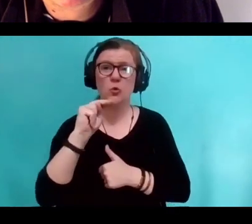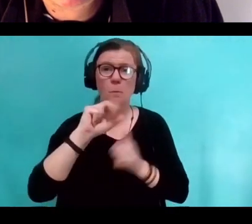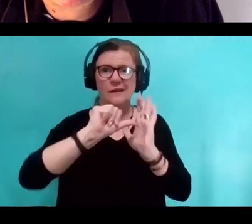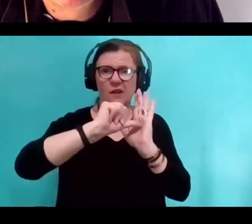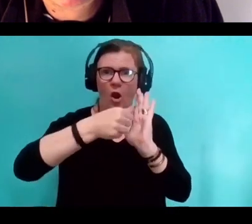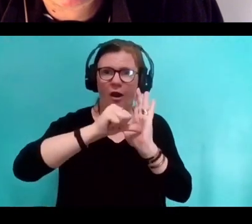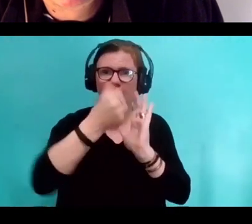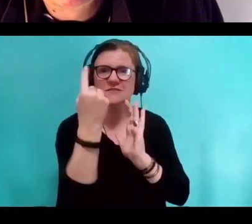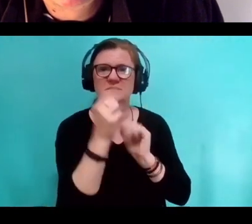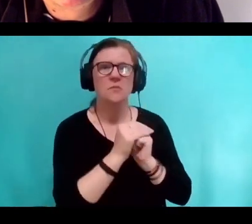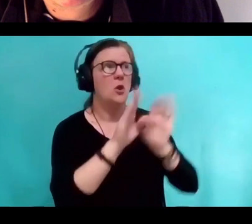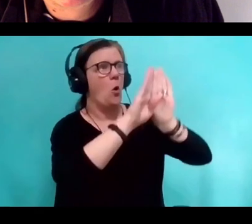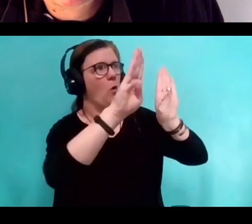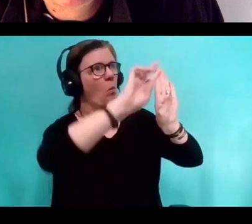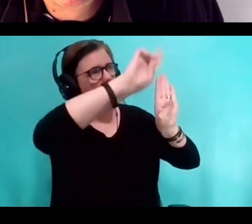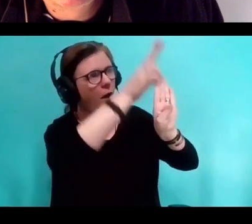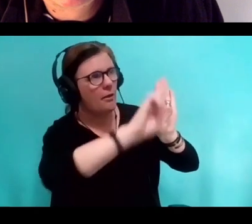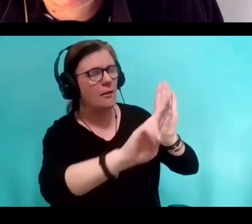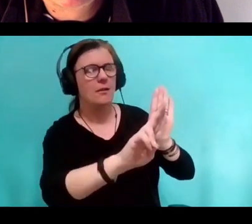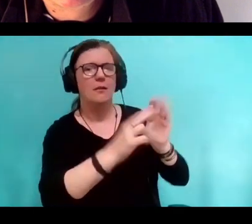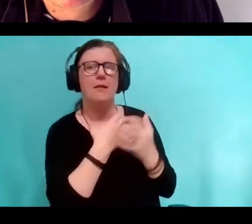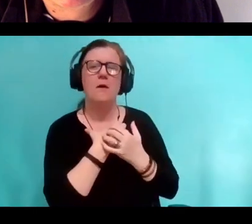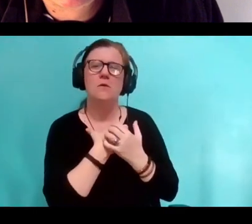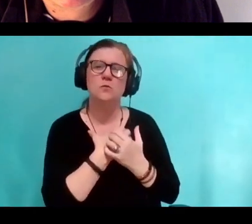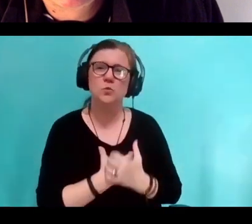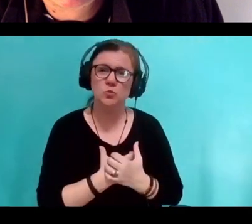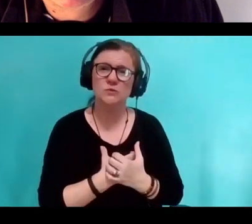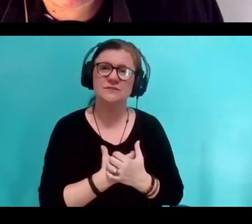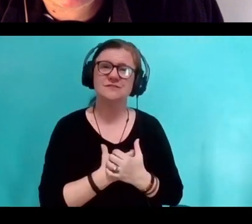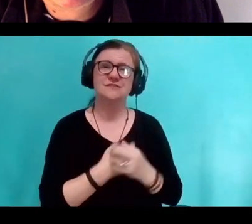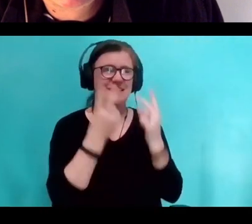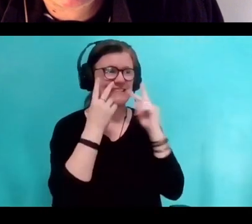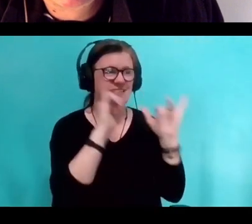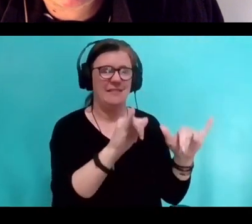just symbols for them, their own purpose and symbols for themselves, objects for itself.